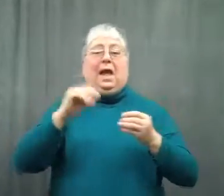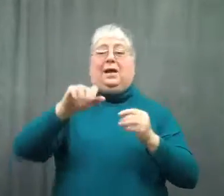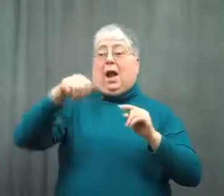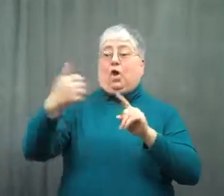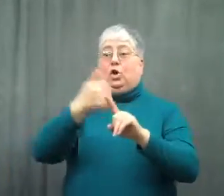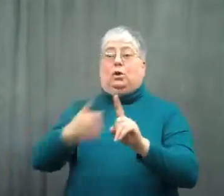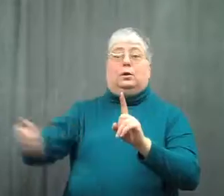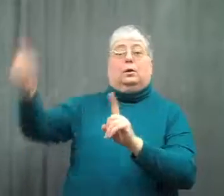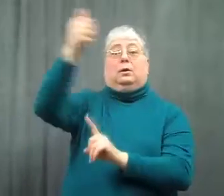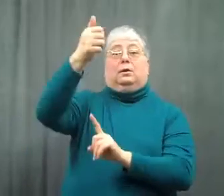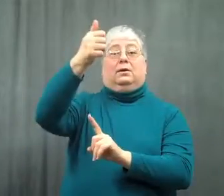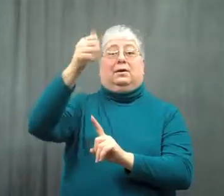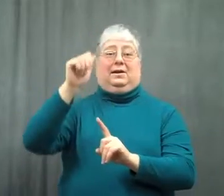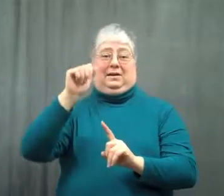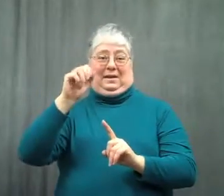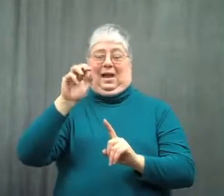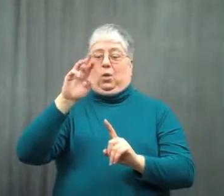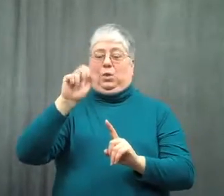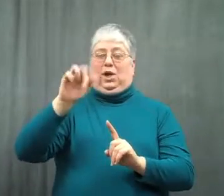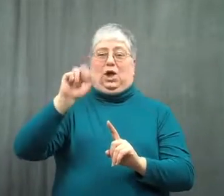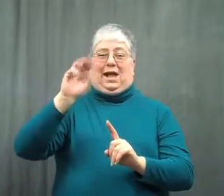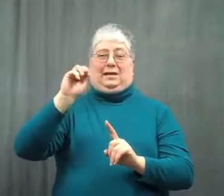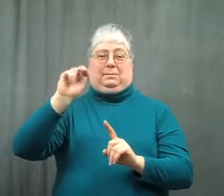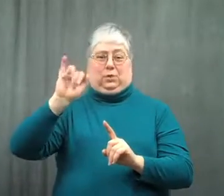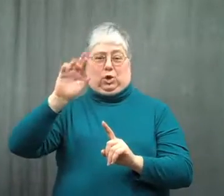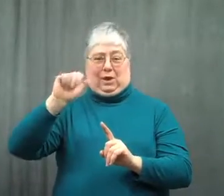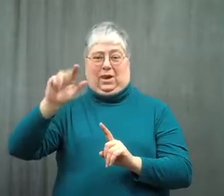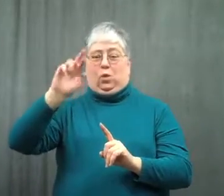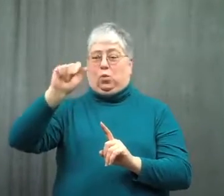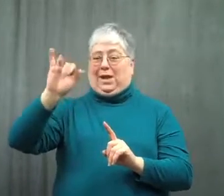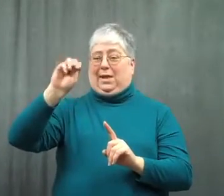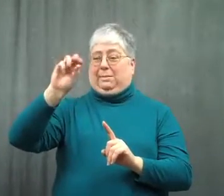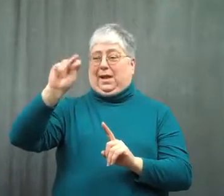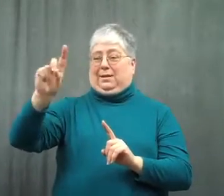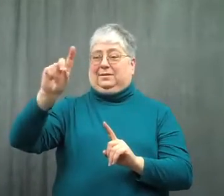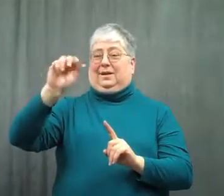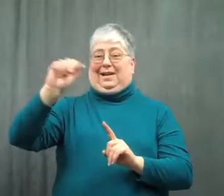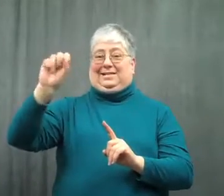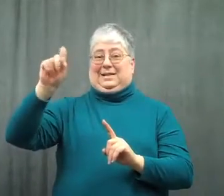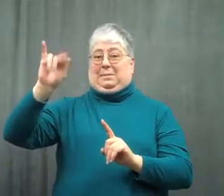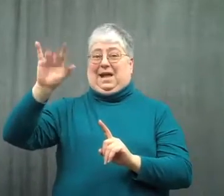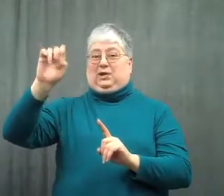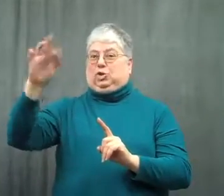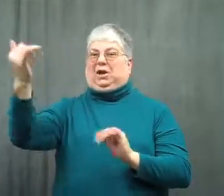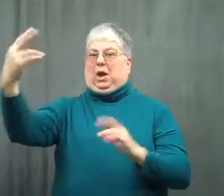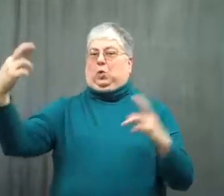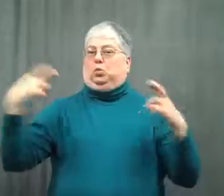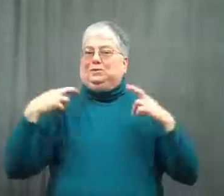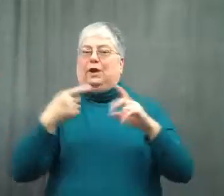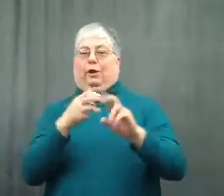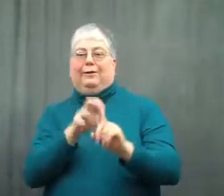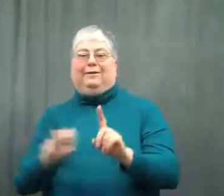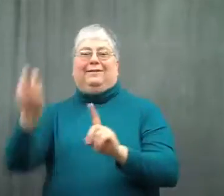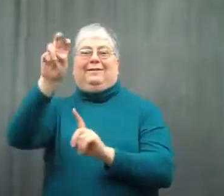Rear Admiral Raymond A Spicer, who is retired, was his superior.